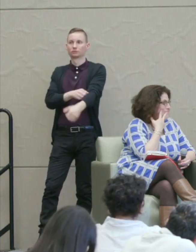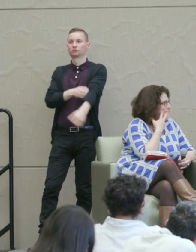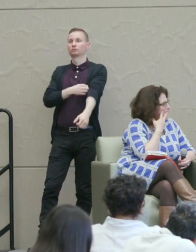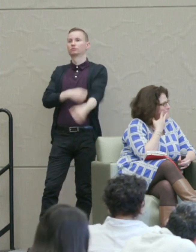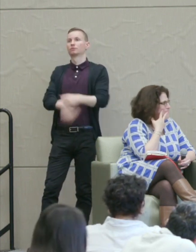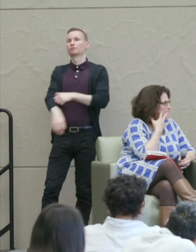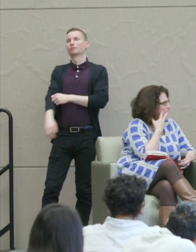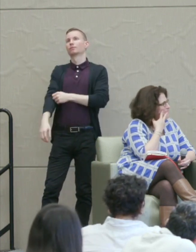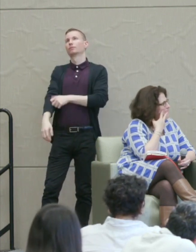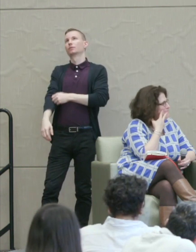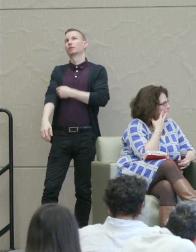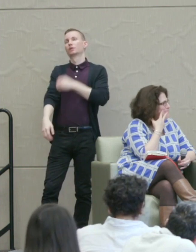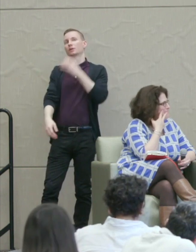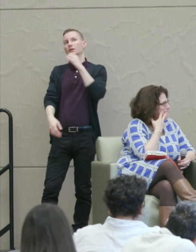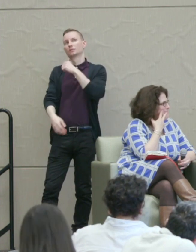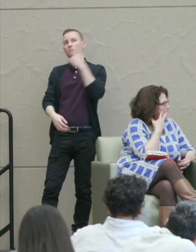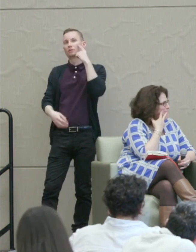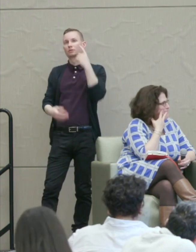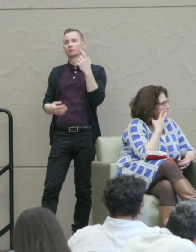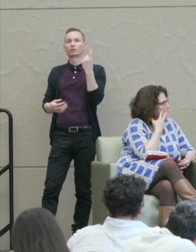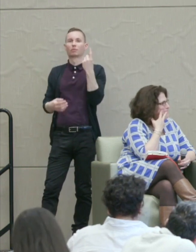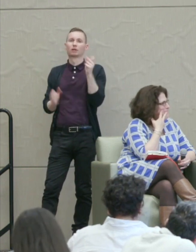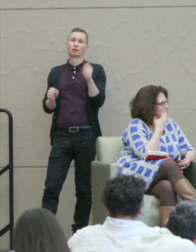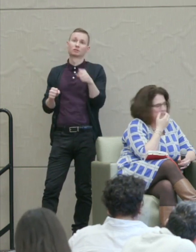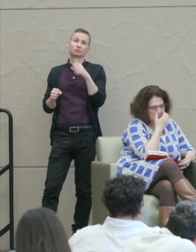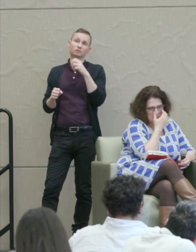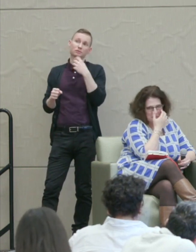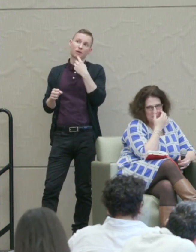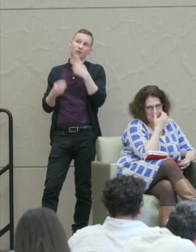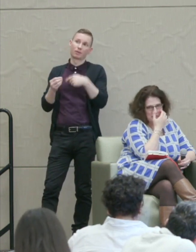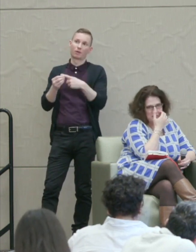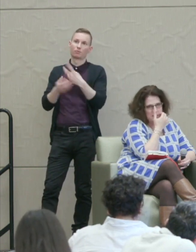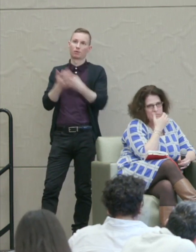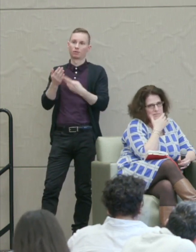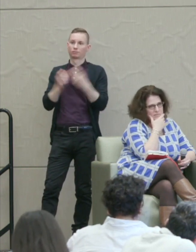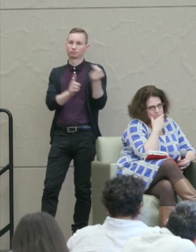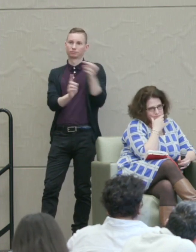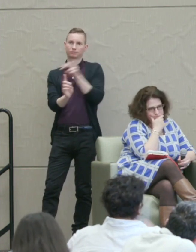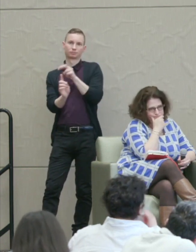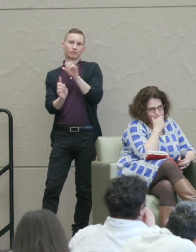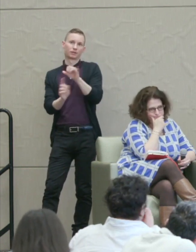So I guess I think there was something to be said on both sides there and trying to